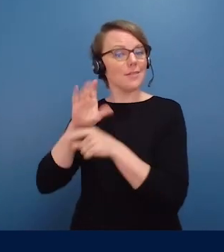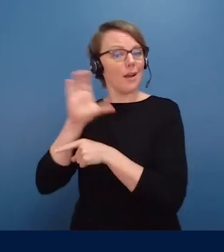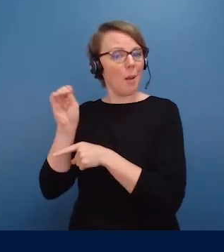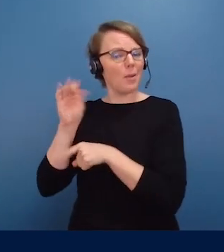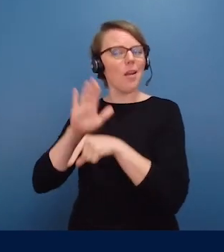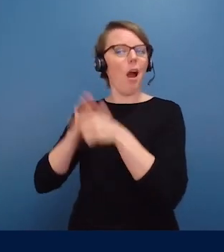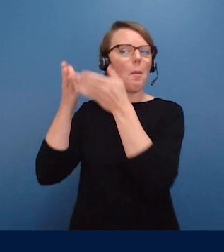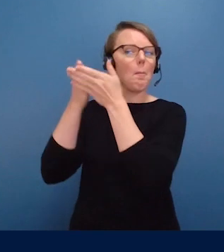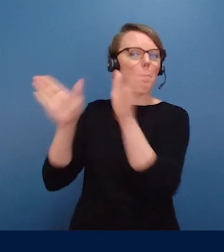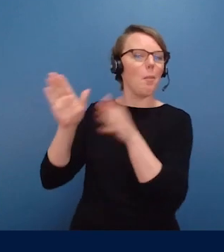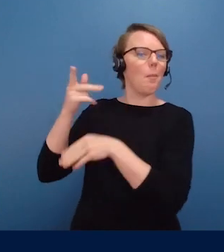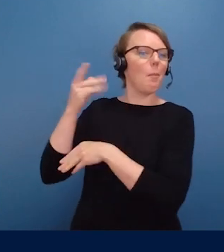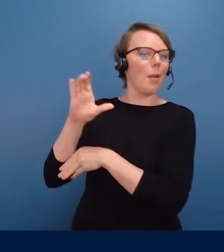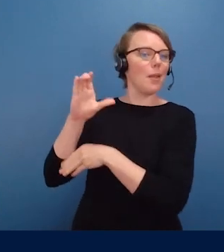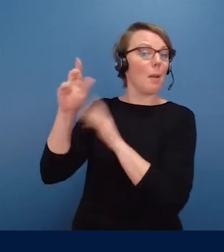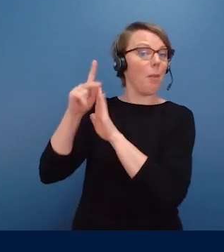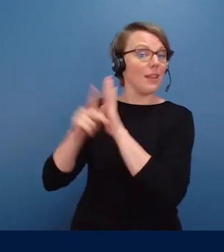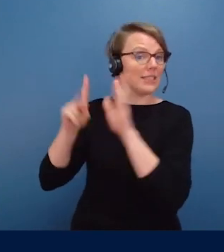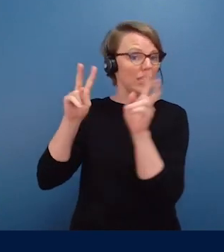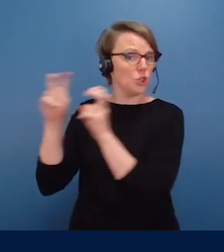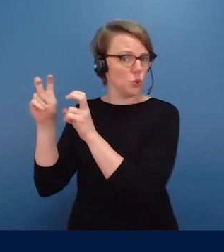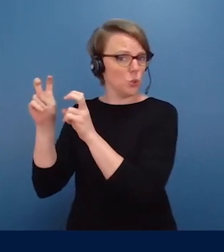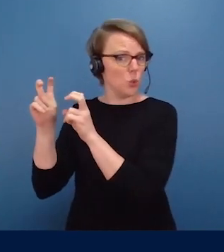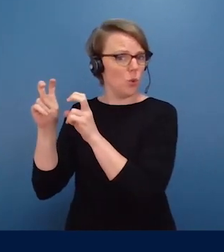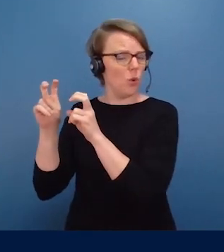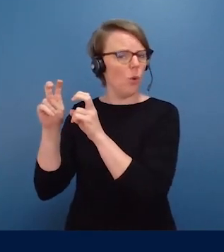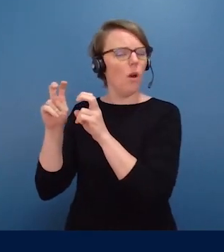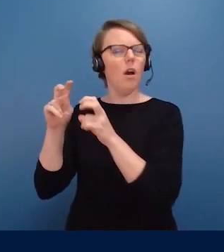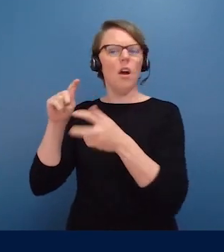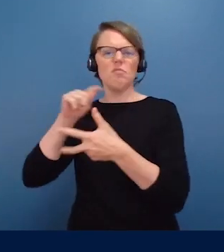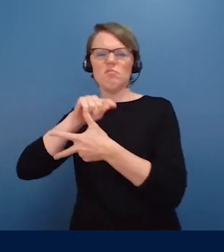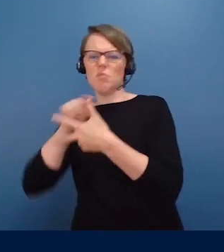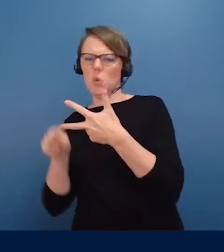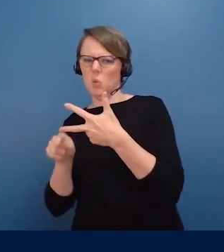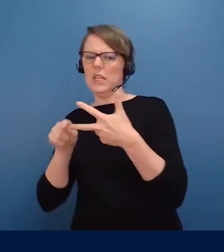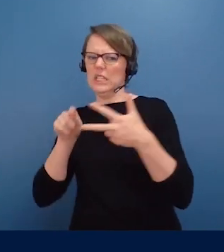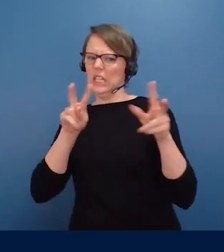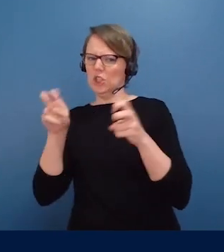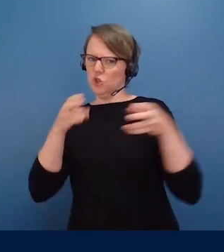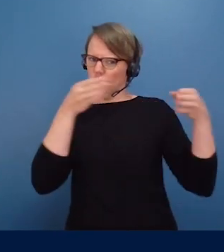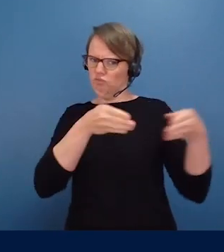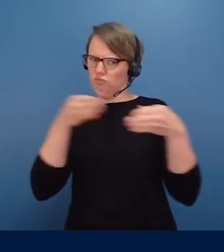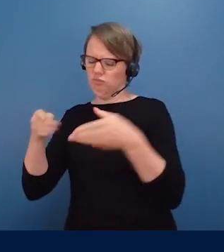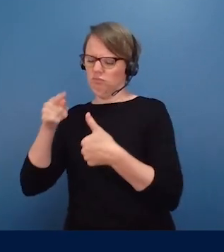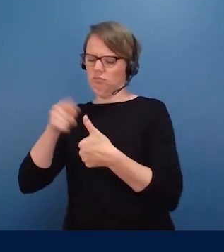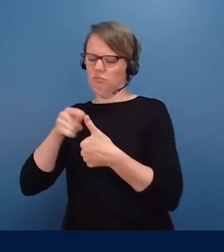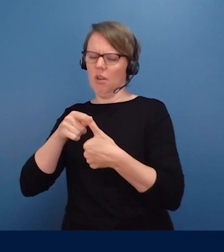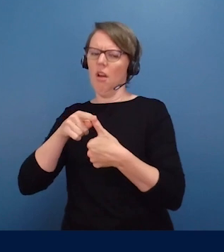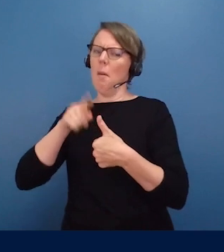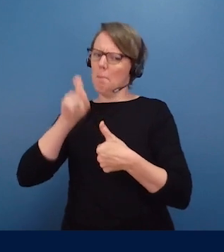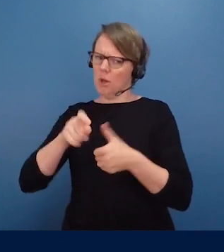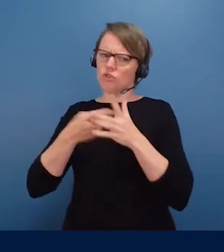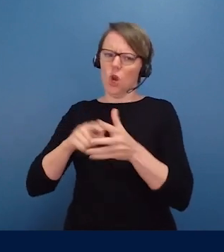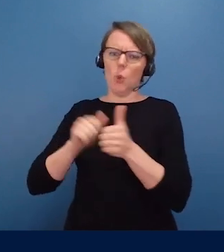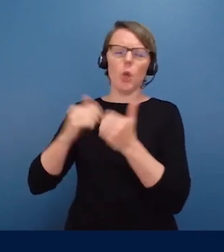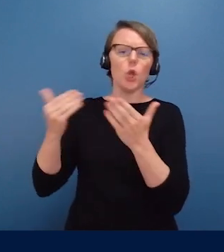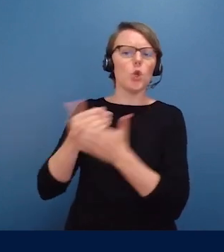and we're prioritizing three issues in particular. This has to start, we think, with new government support